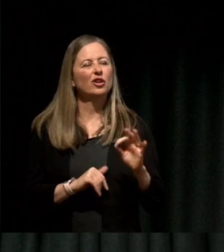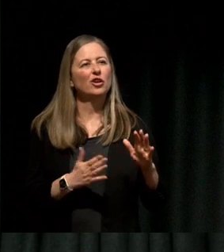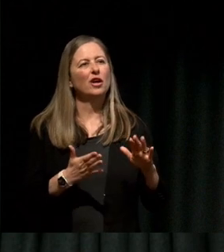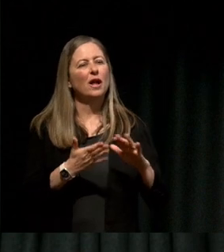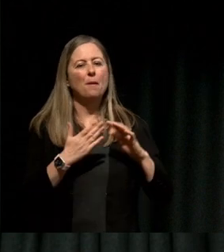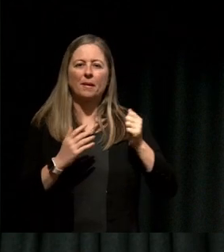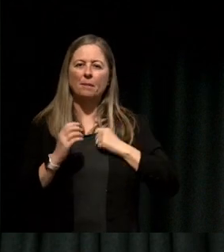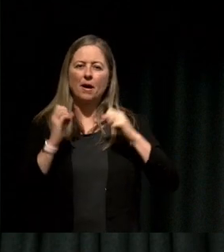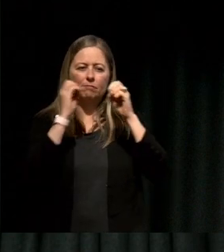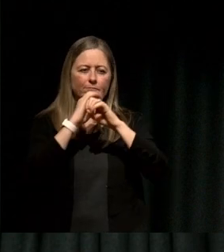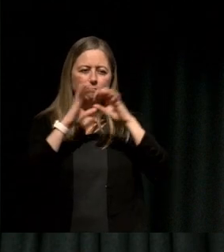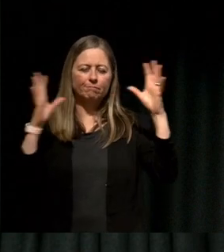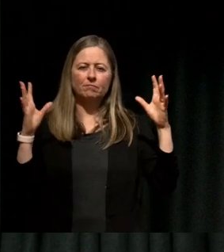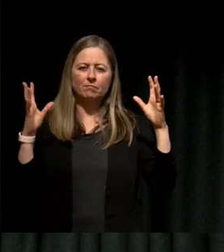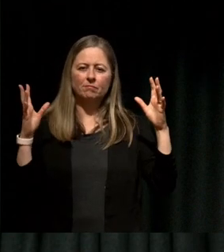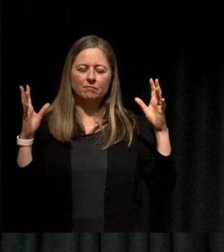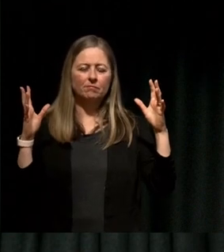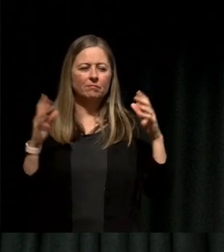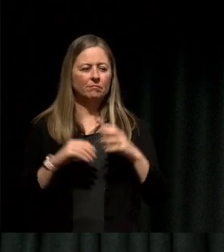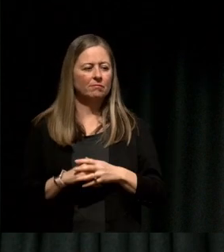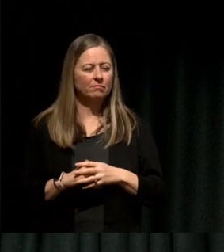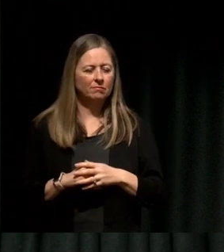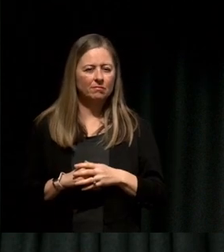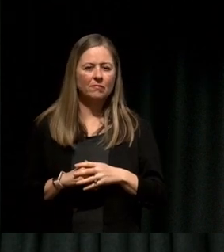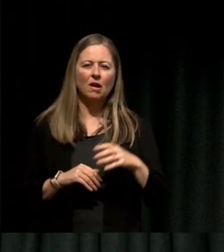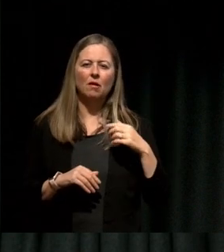you buy into a mentality in the story that you create about "to me".